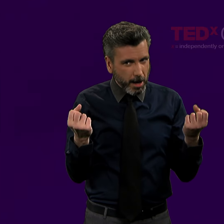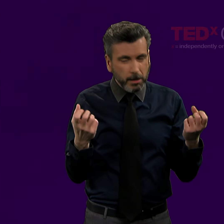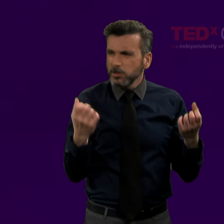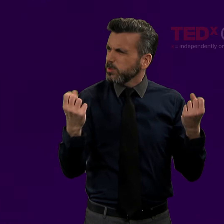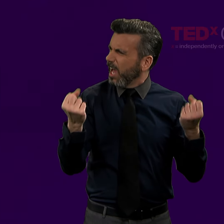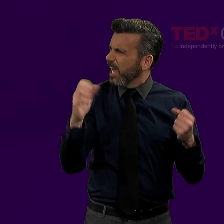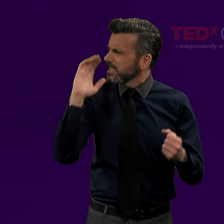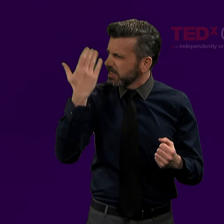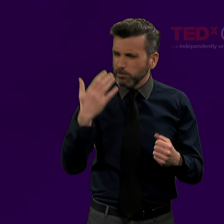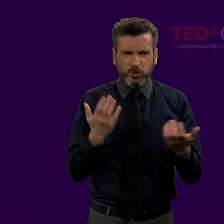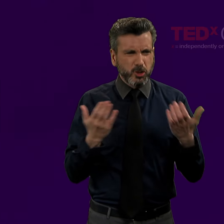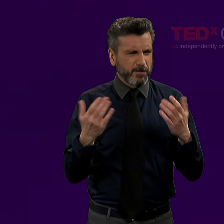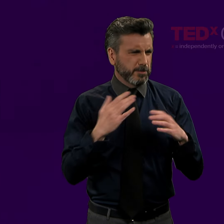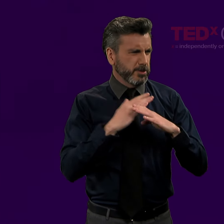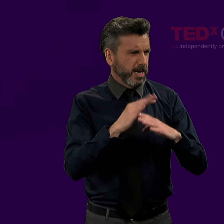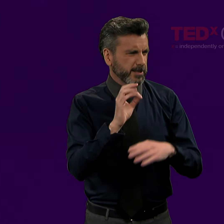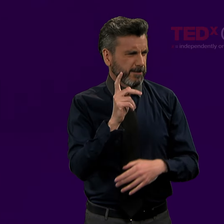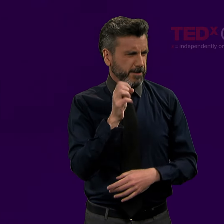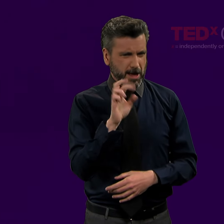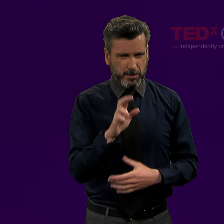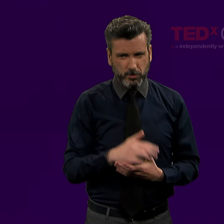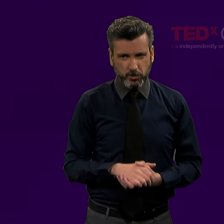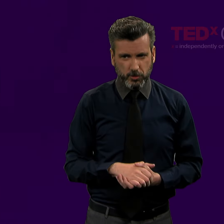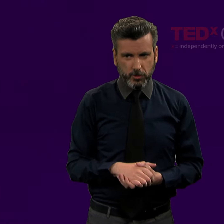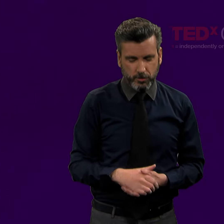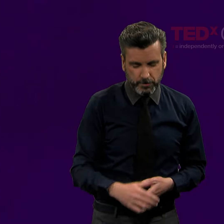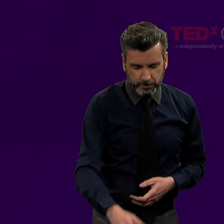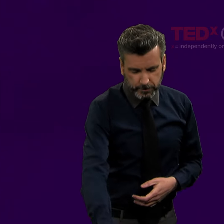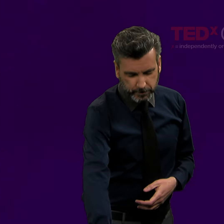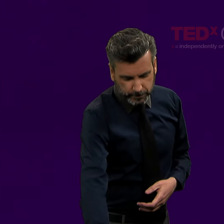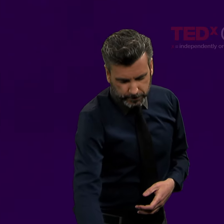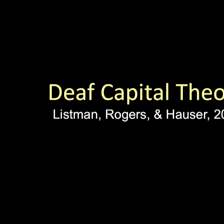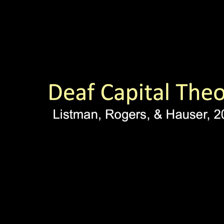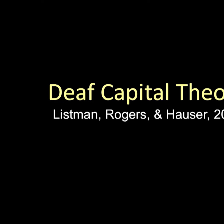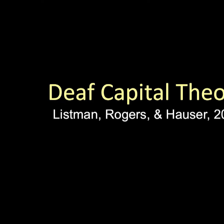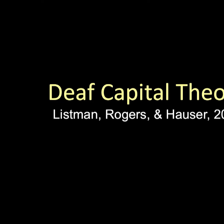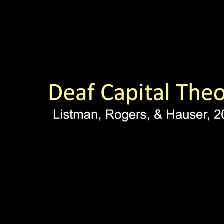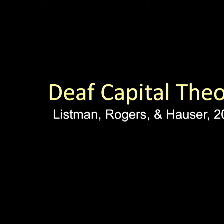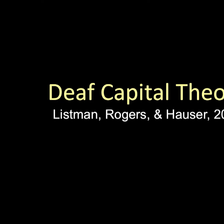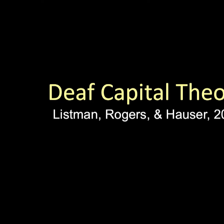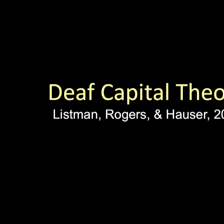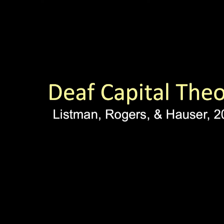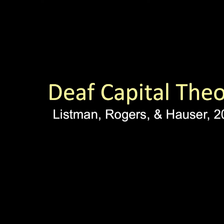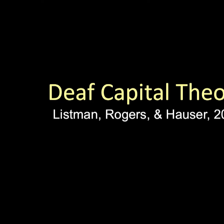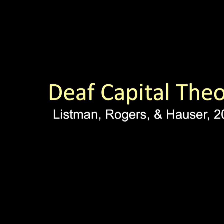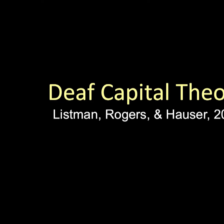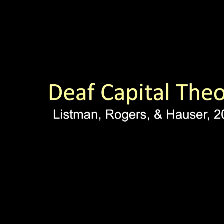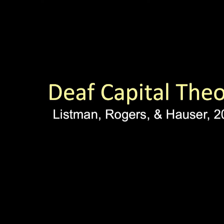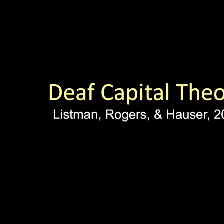So it seems that signing seems to be a protective factor. [Deaf Capital Theory Listman, Rogers, & Hauser, 2011]